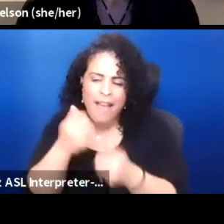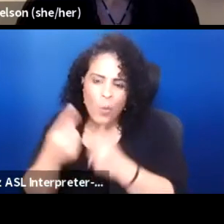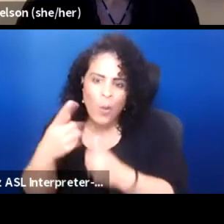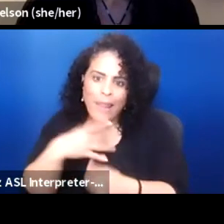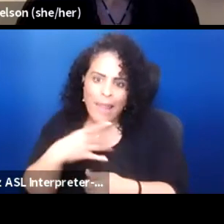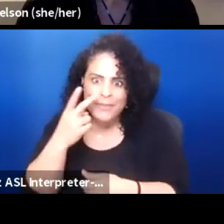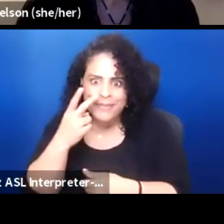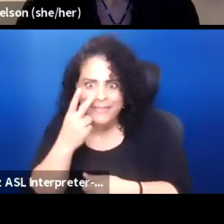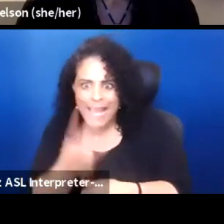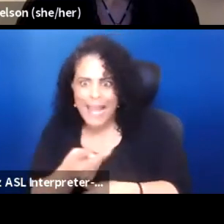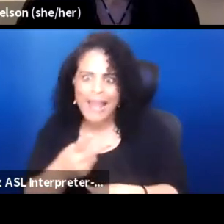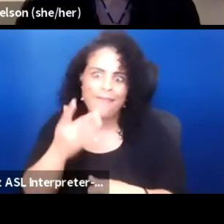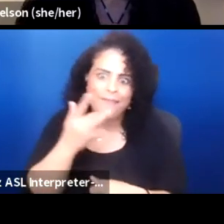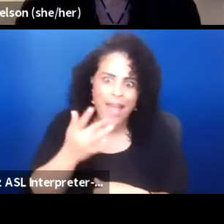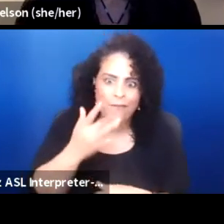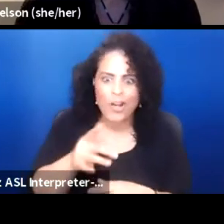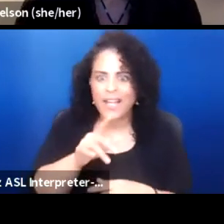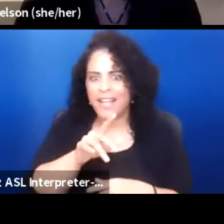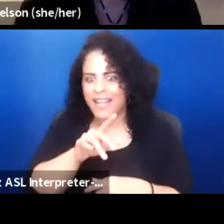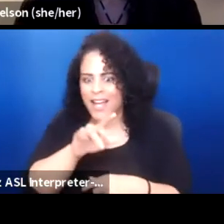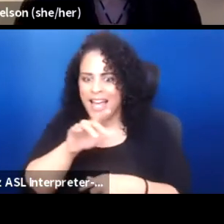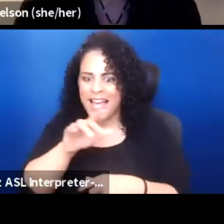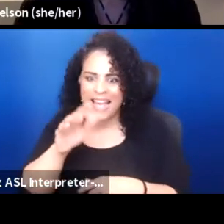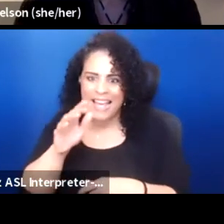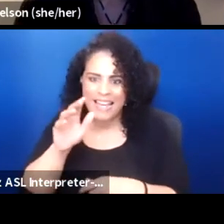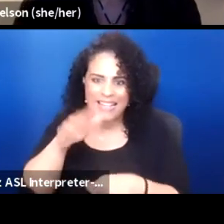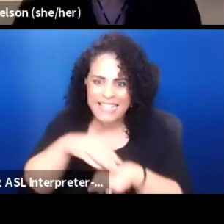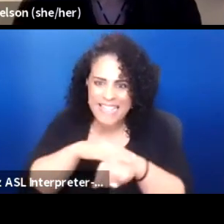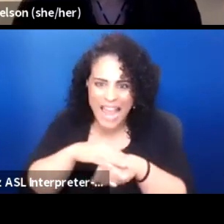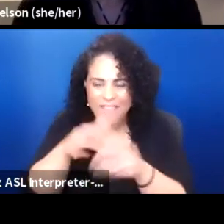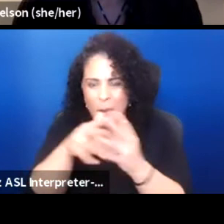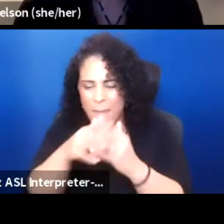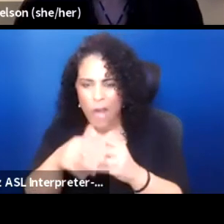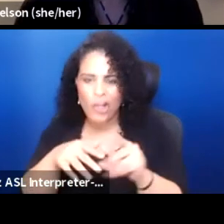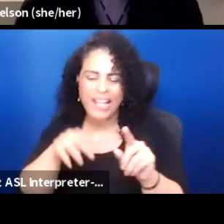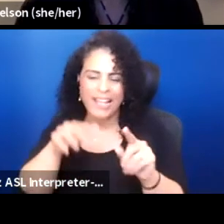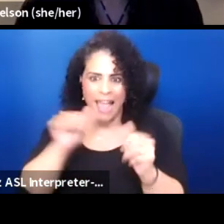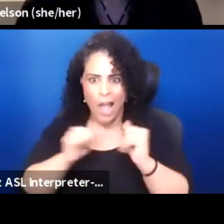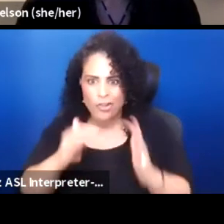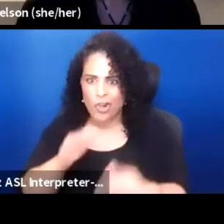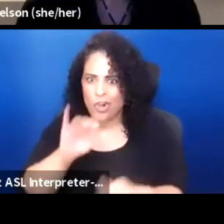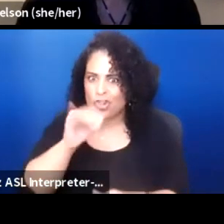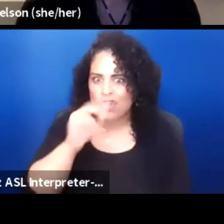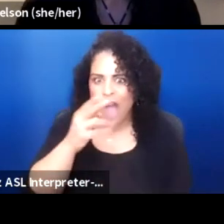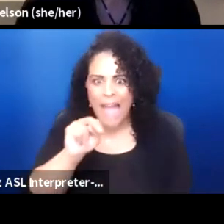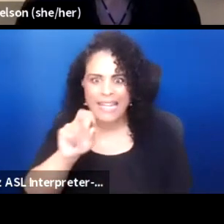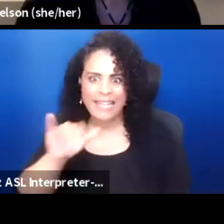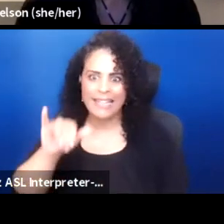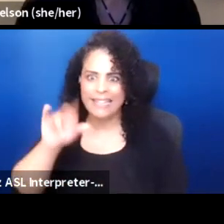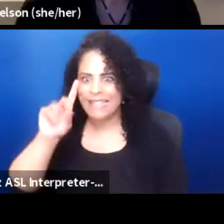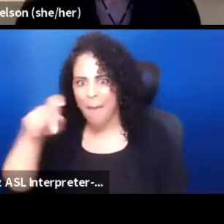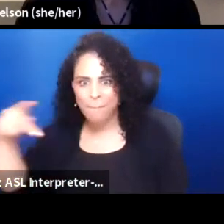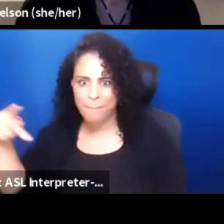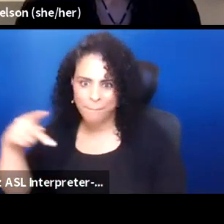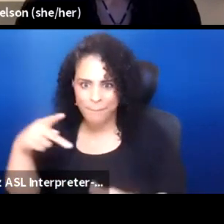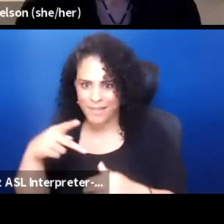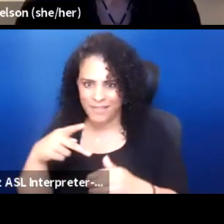Johnny Depp probably. You know, sail through the air in a high budget Hollywood film. But the things that truly touched me